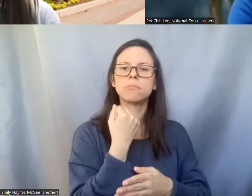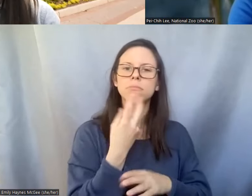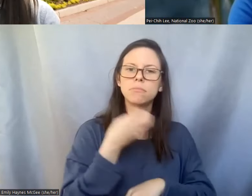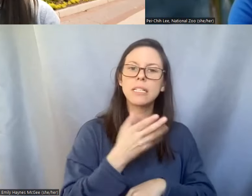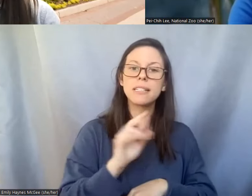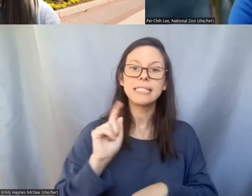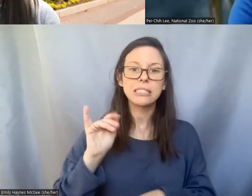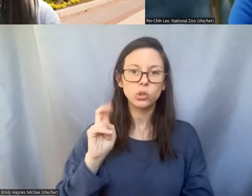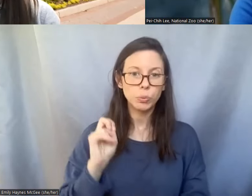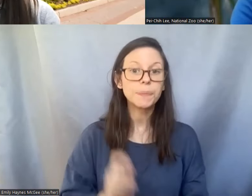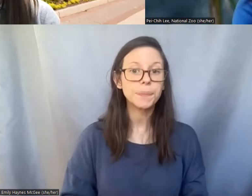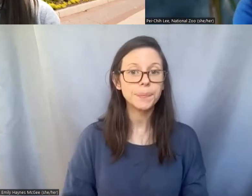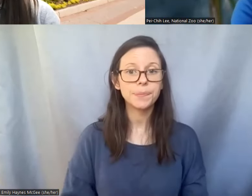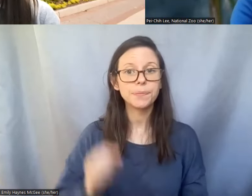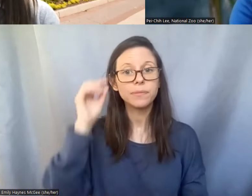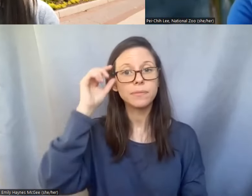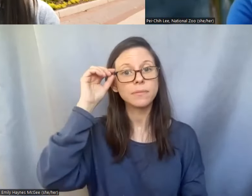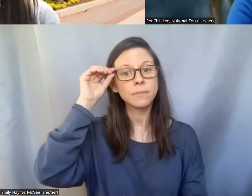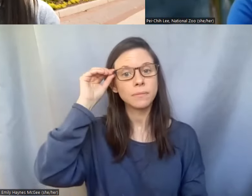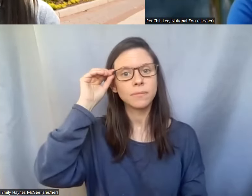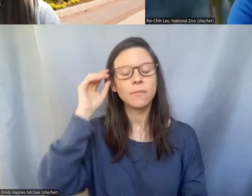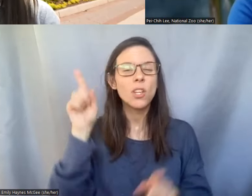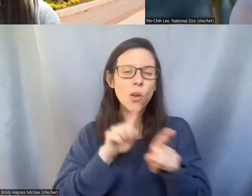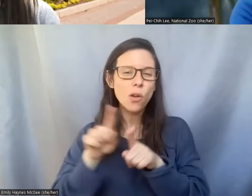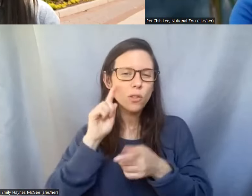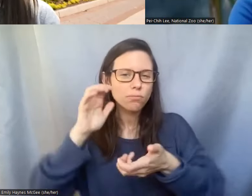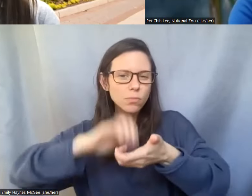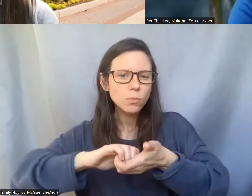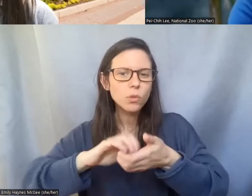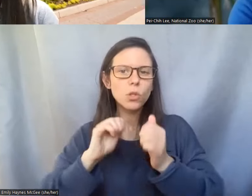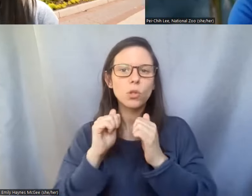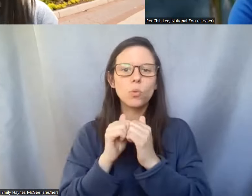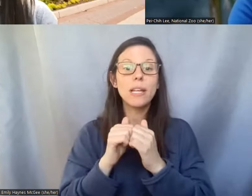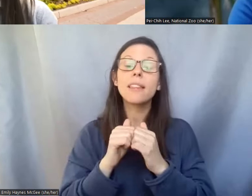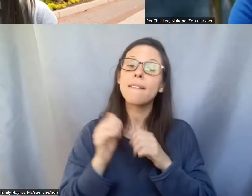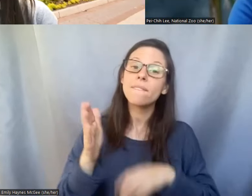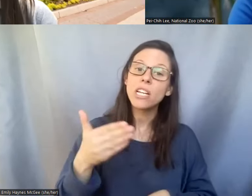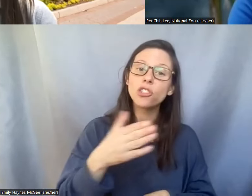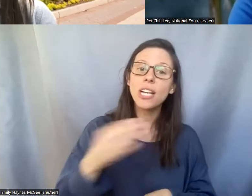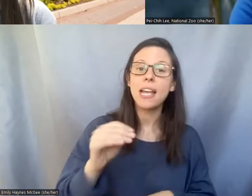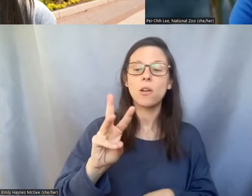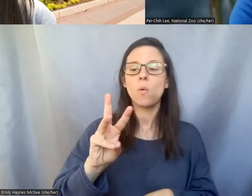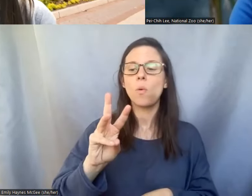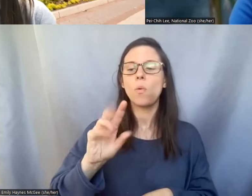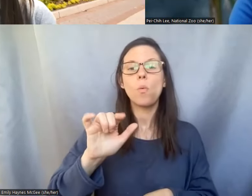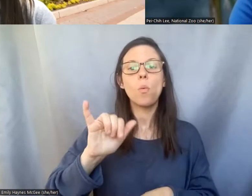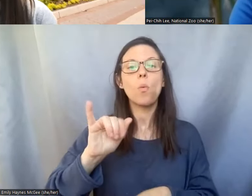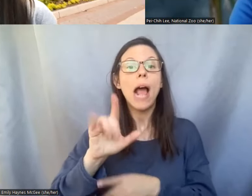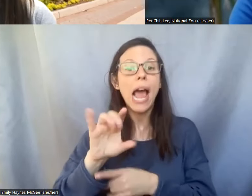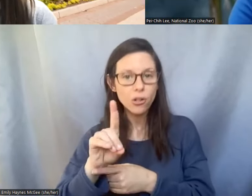have um collaboration with say visual wildlife where on the Black-footed ferret population. So